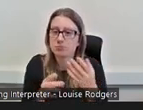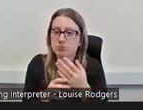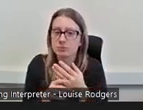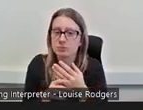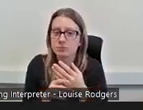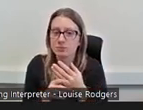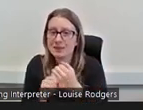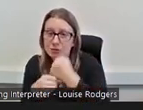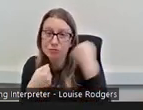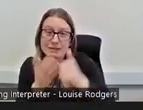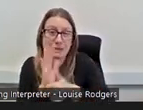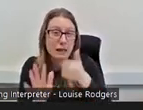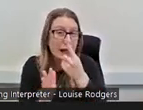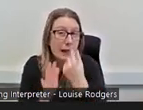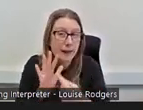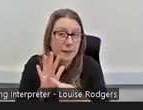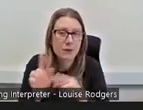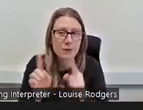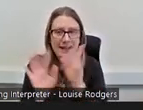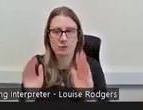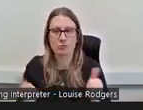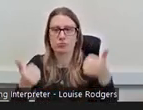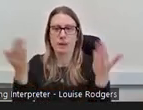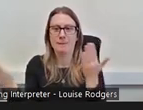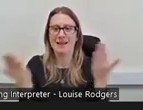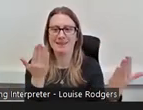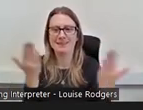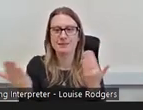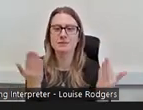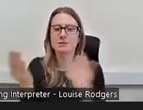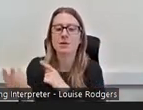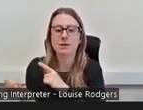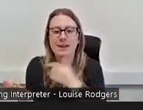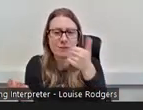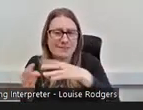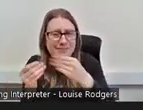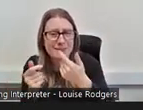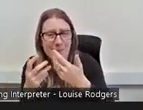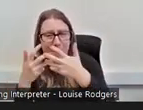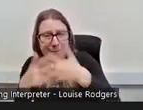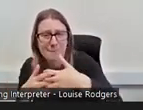you know it has to be a balance because there are some technical things especially in heritage that